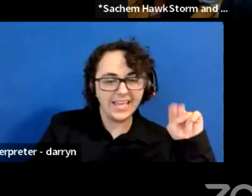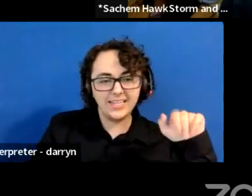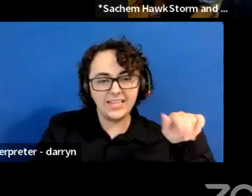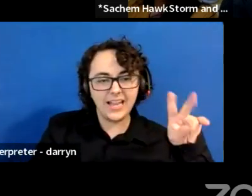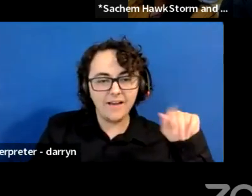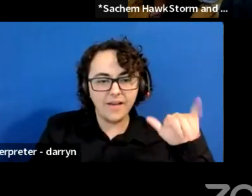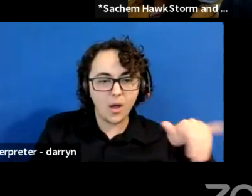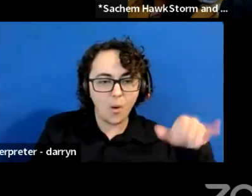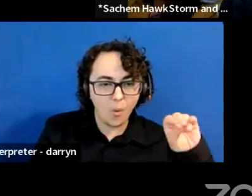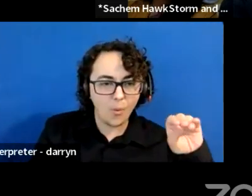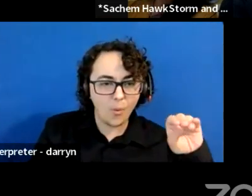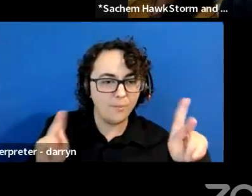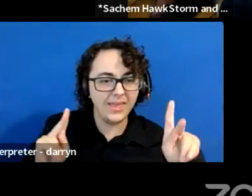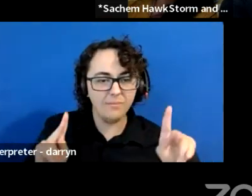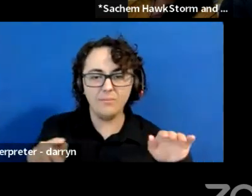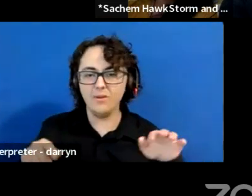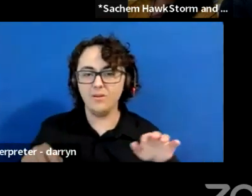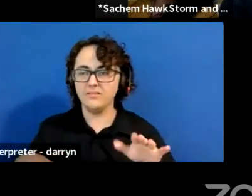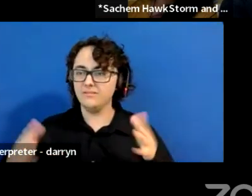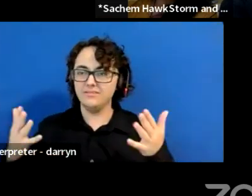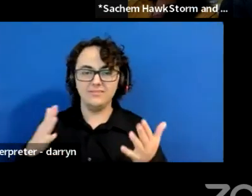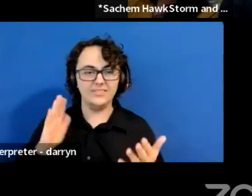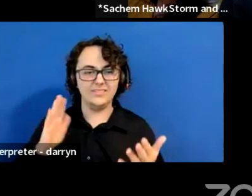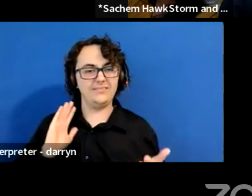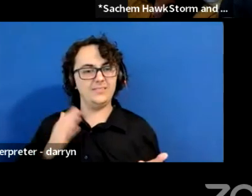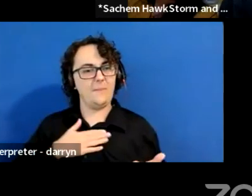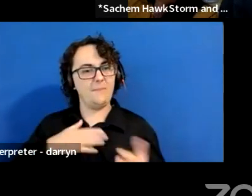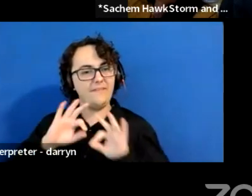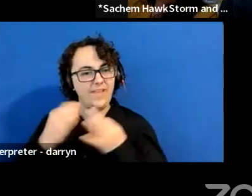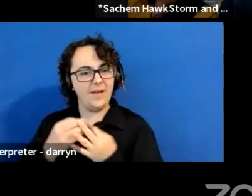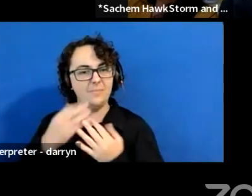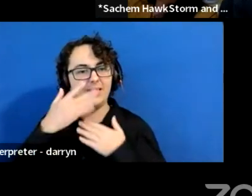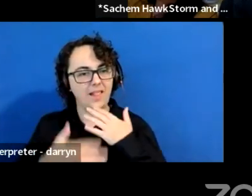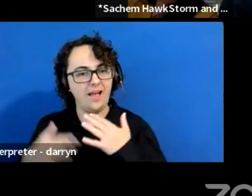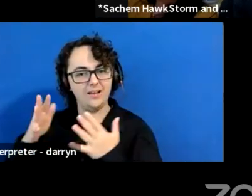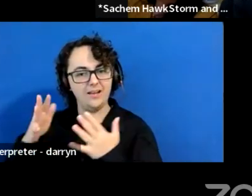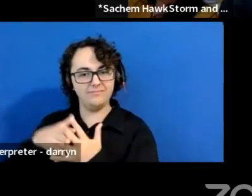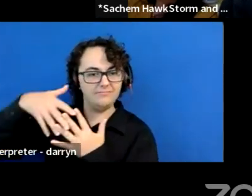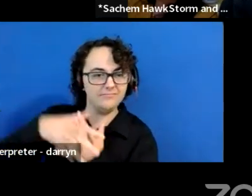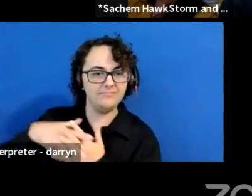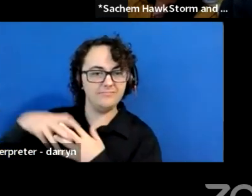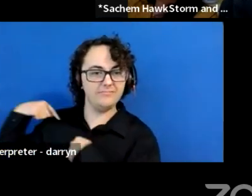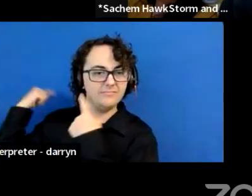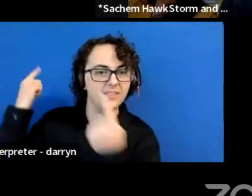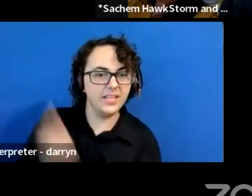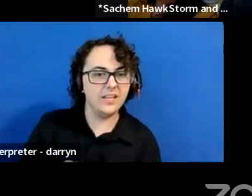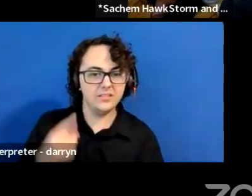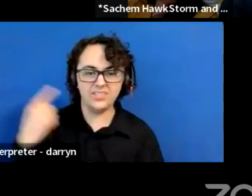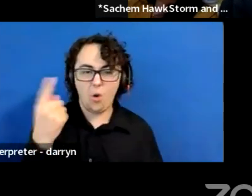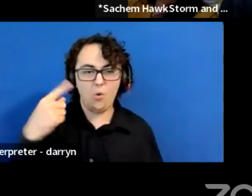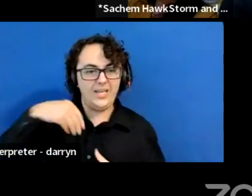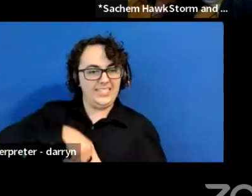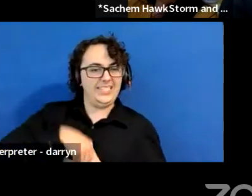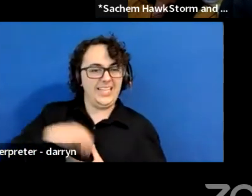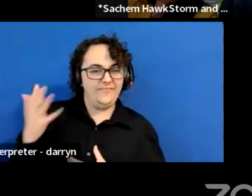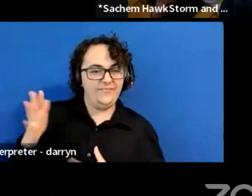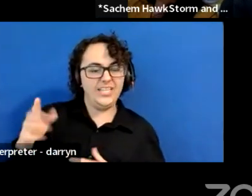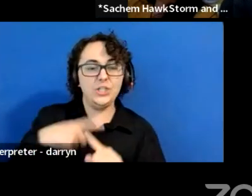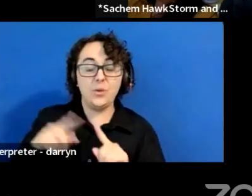And that always like has been in my spirit, but something a woke that day that reminded me